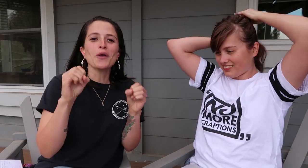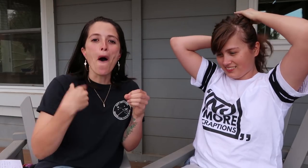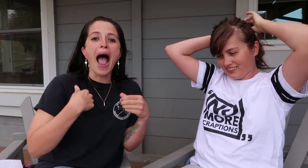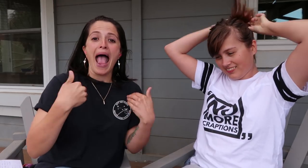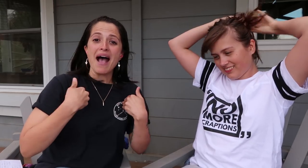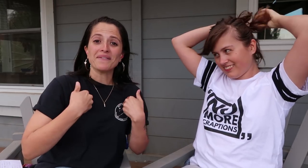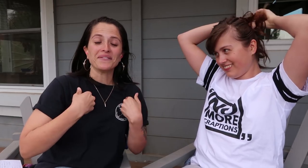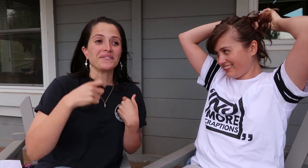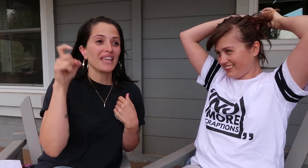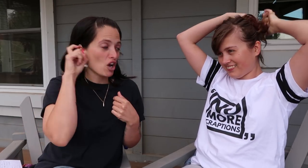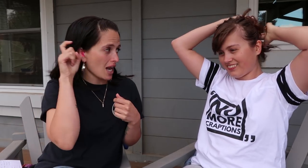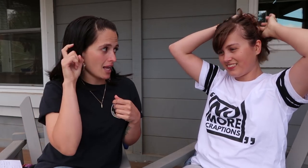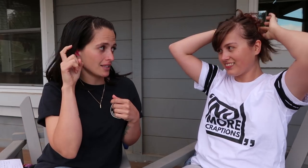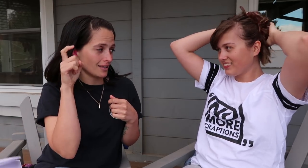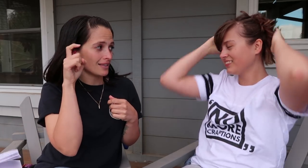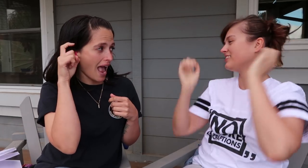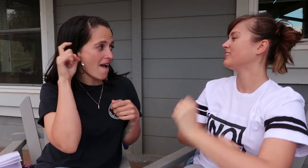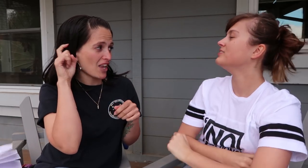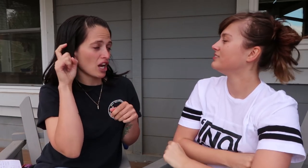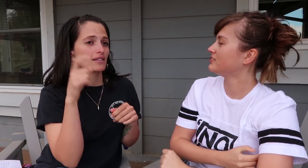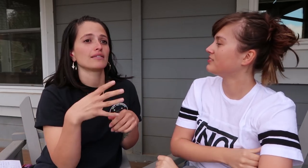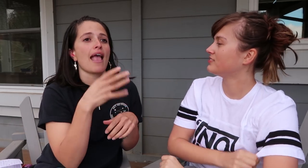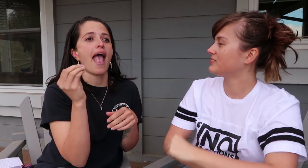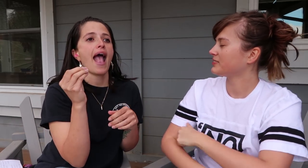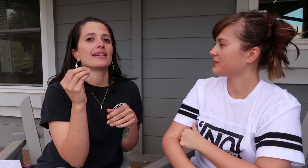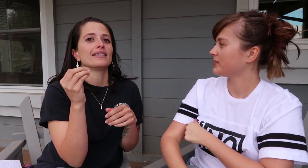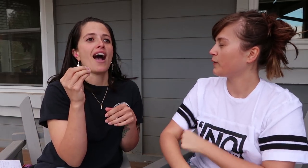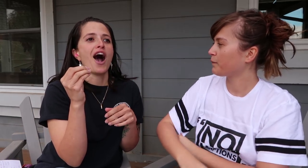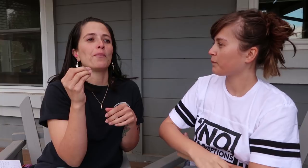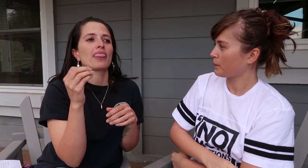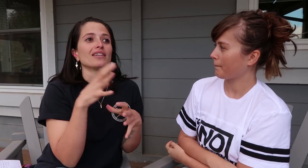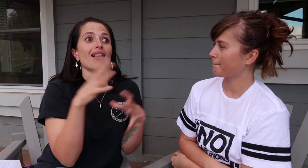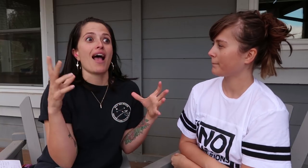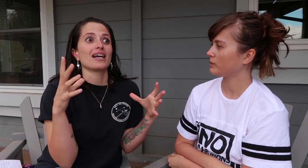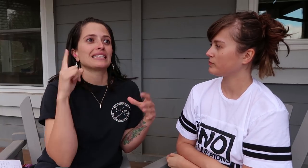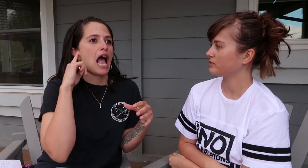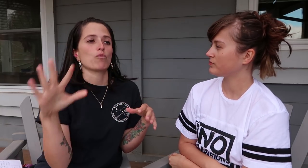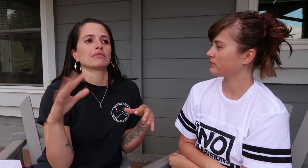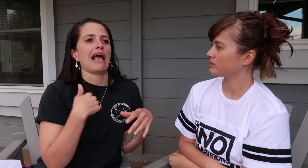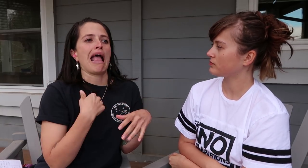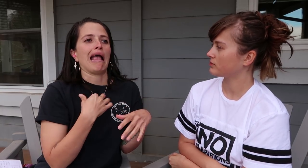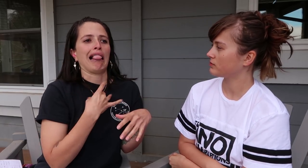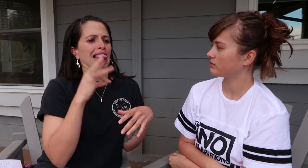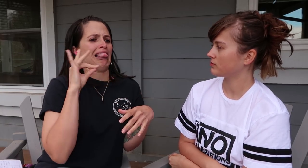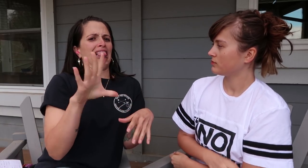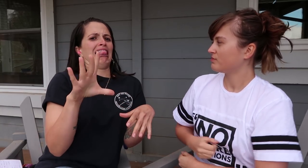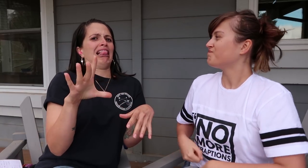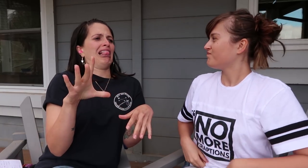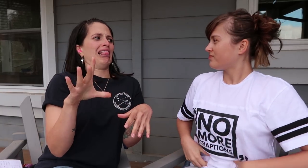So, I have hearing aids and there’s a lot of sounds I really don’t like.